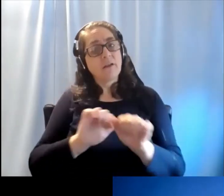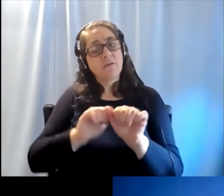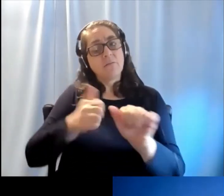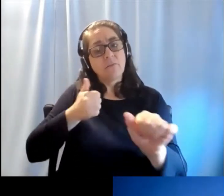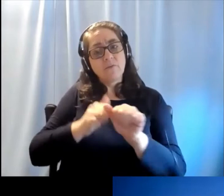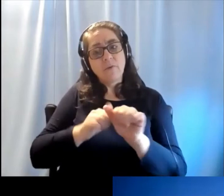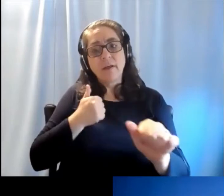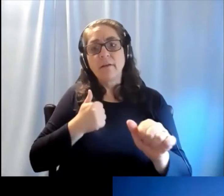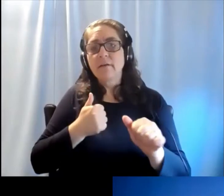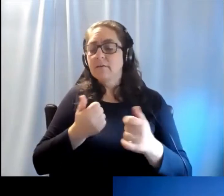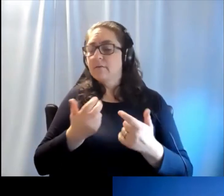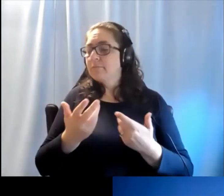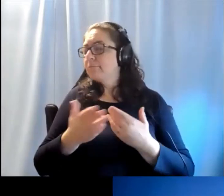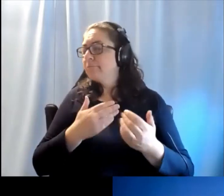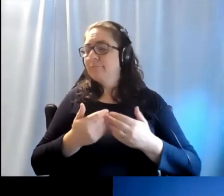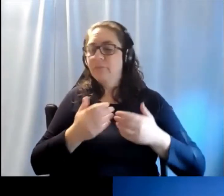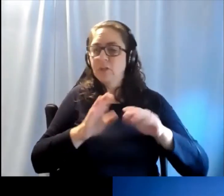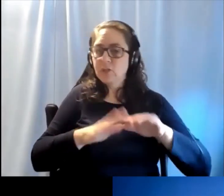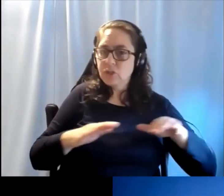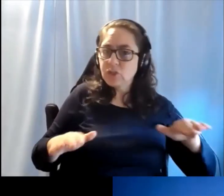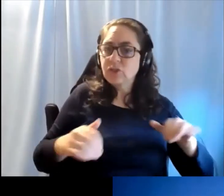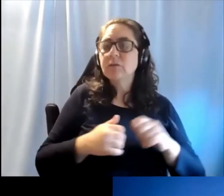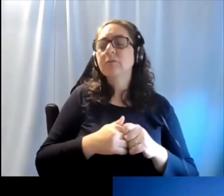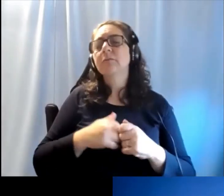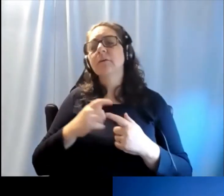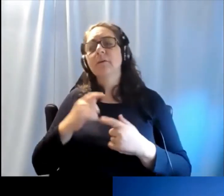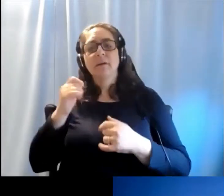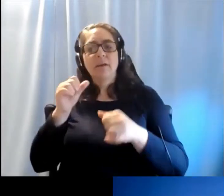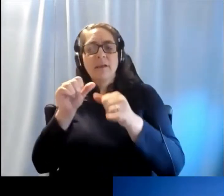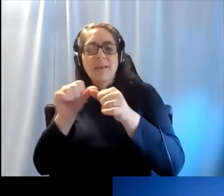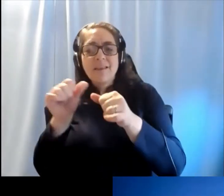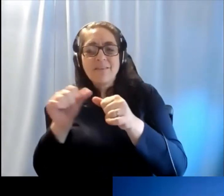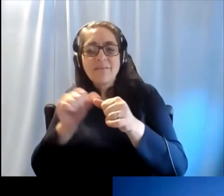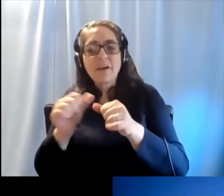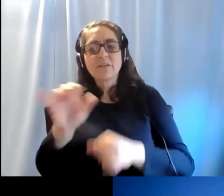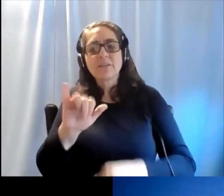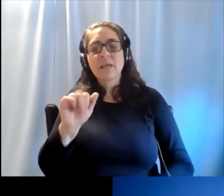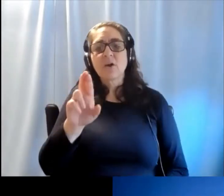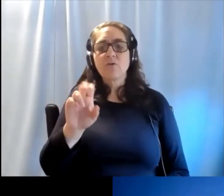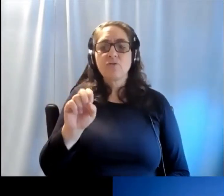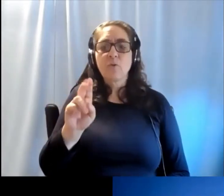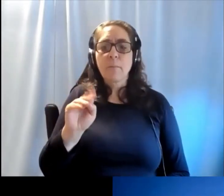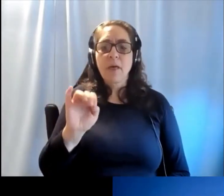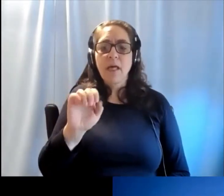are preventible, both in children, whether it's infections in the ear or infections like